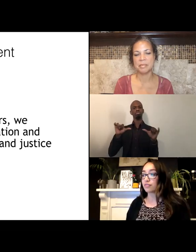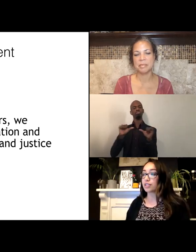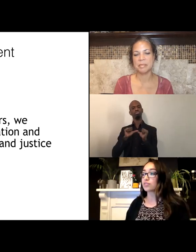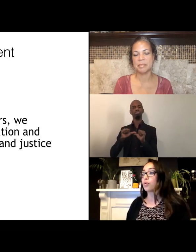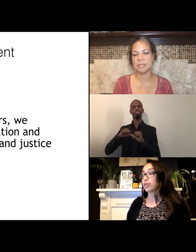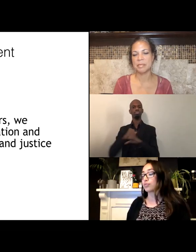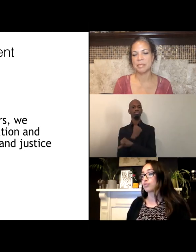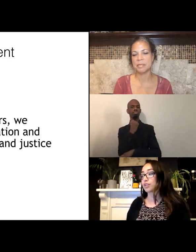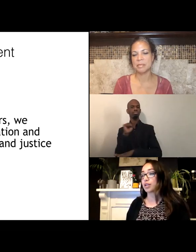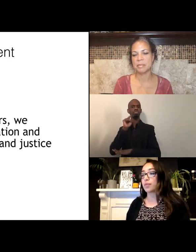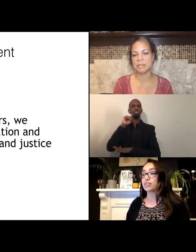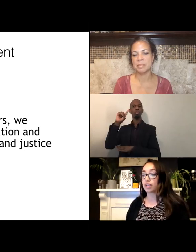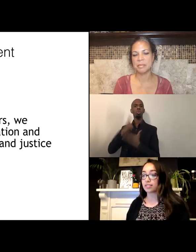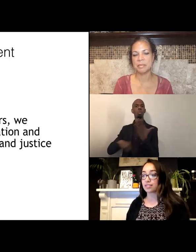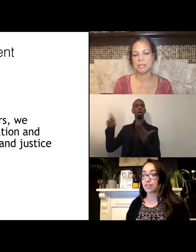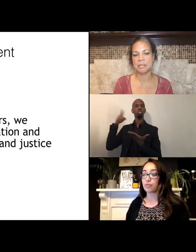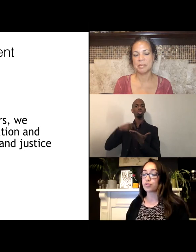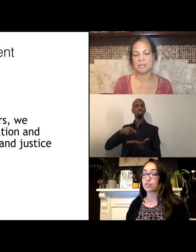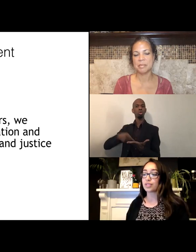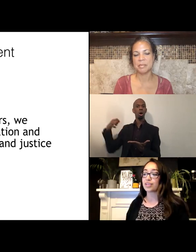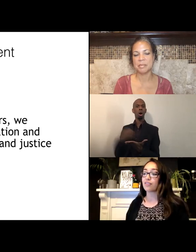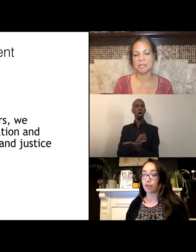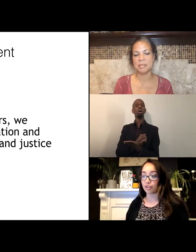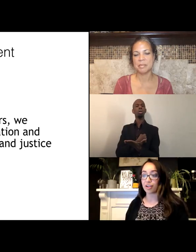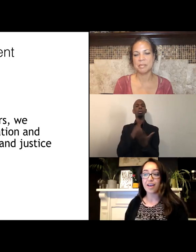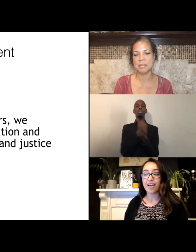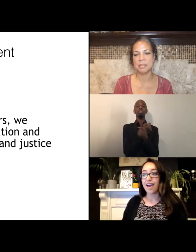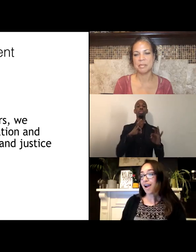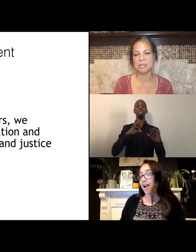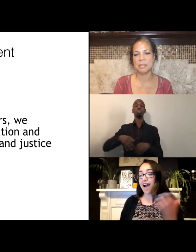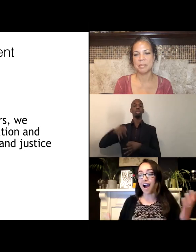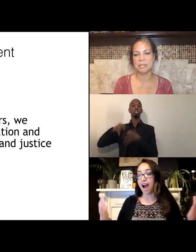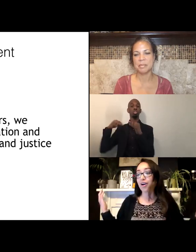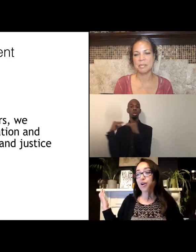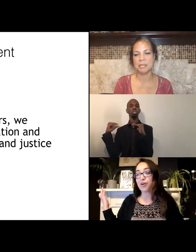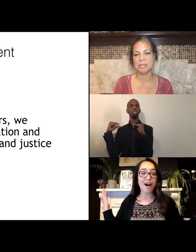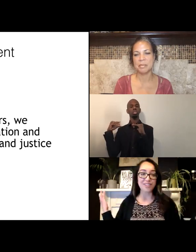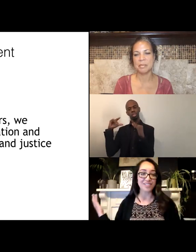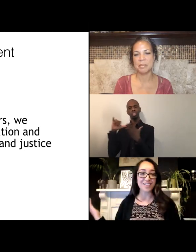for it is only through freedom and justice, that we truly give honor. Aho! Ashe!"